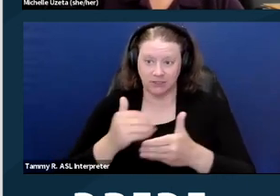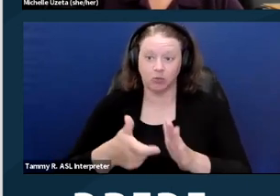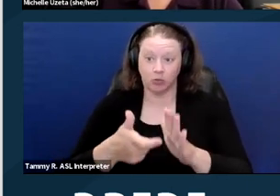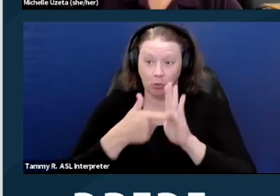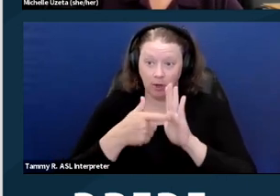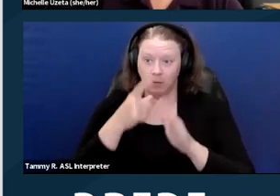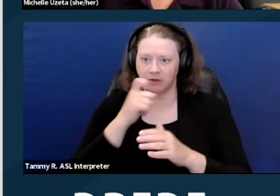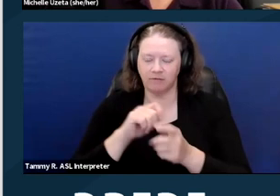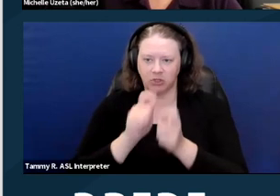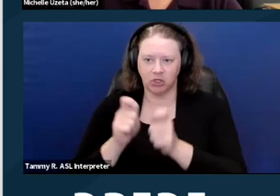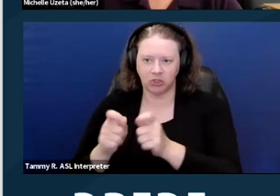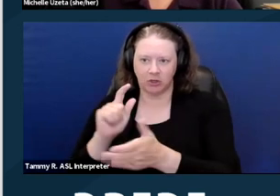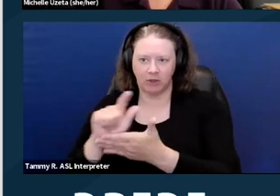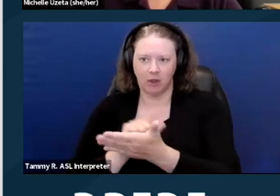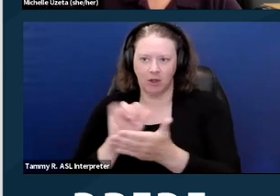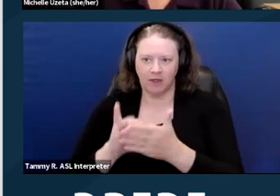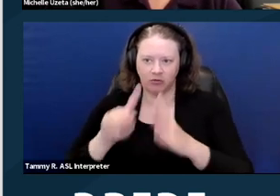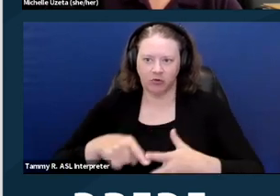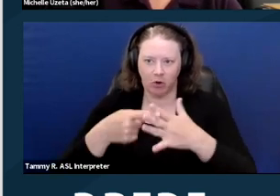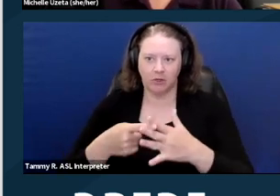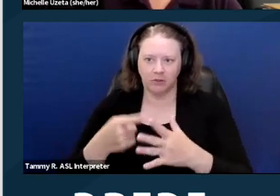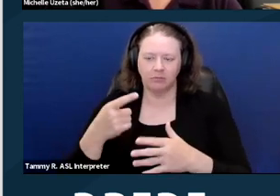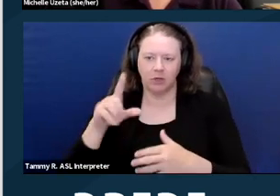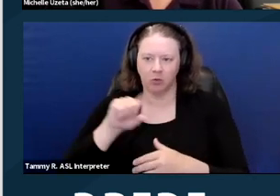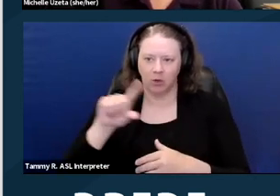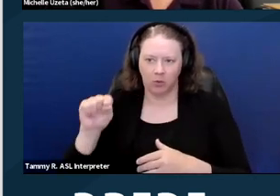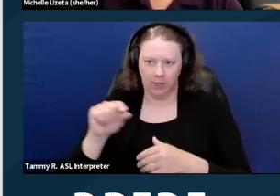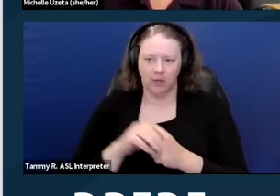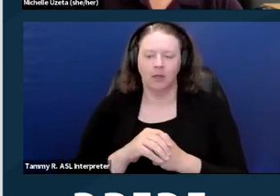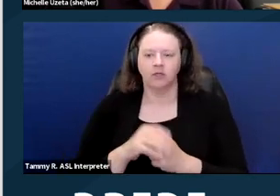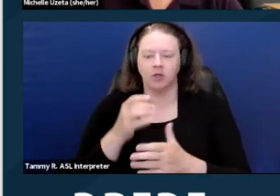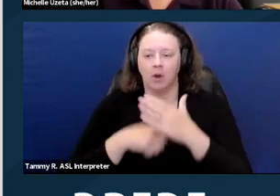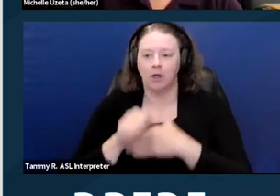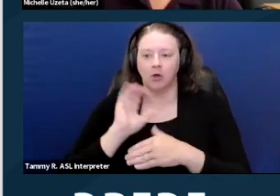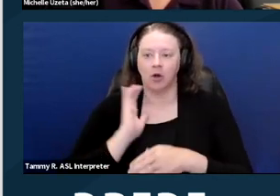that went into effect in 2020. So under our state laws,